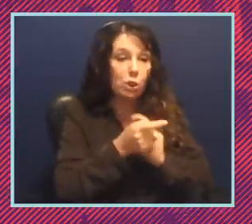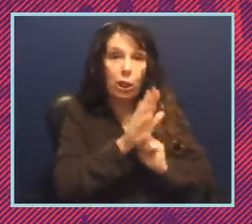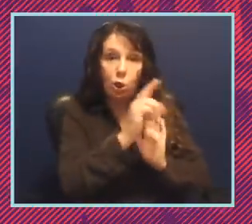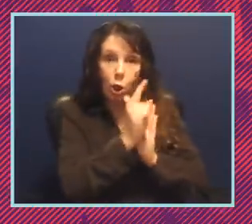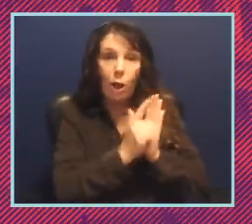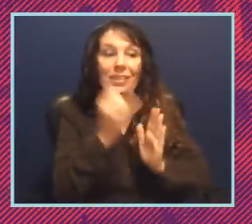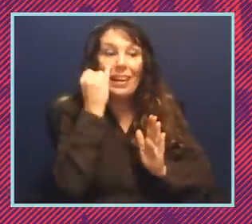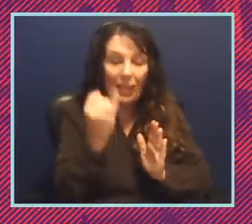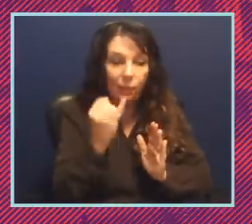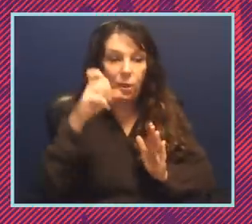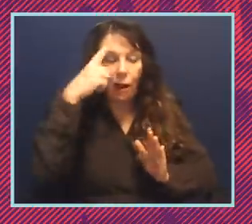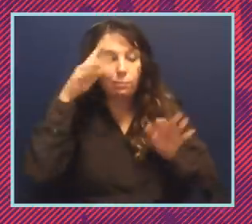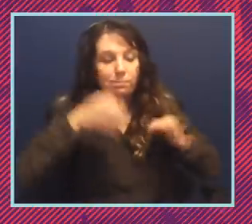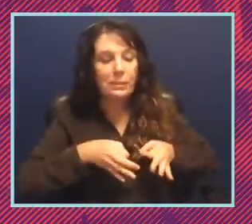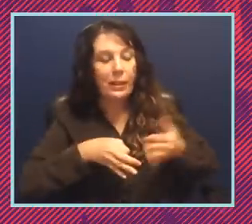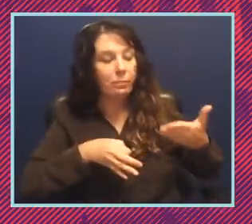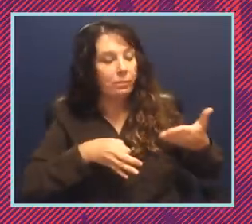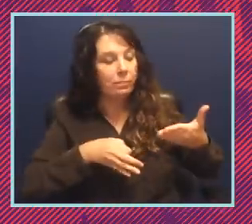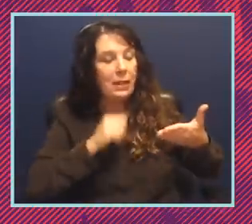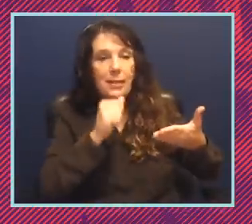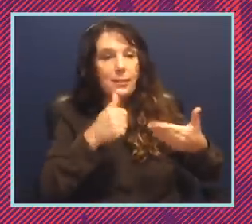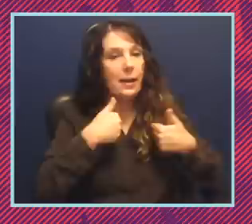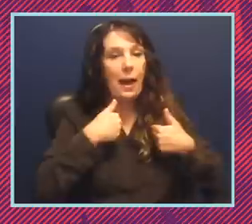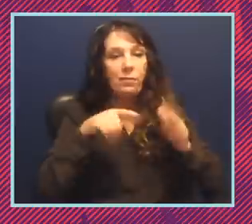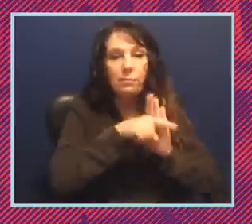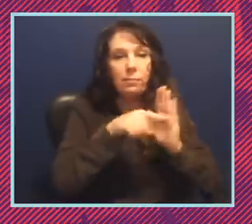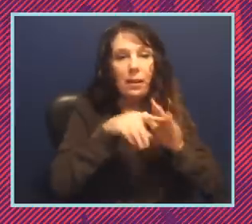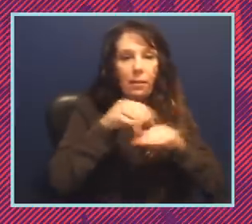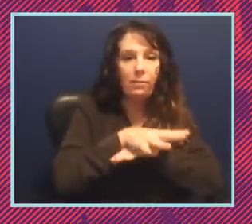the federal government determined that it would not have a detrimental effect to voters of color